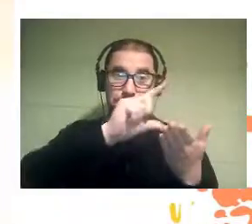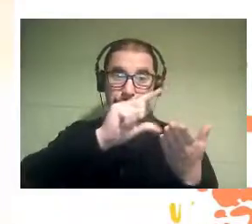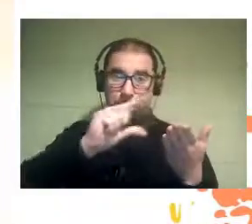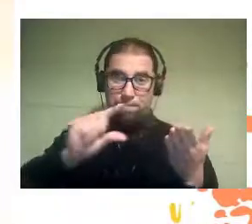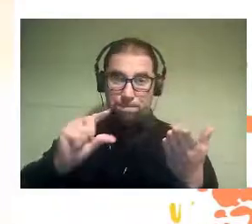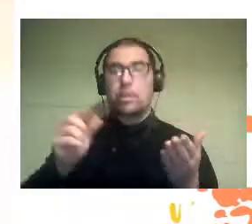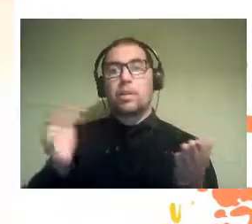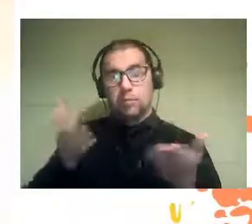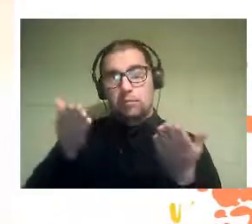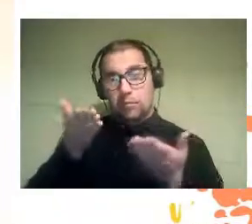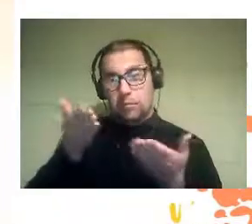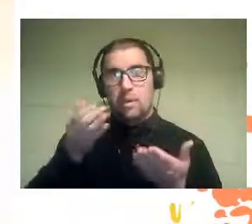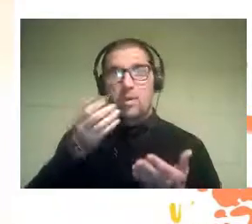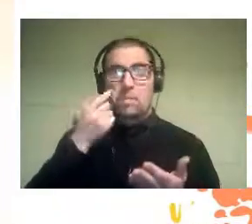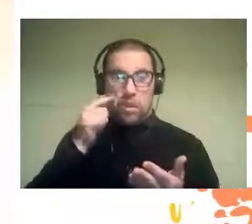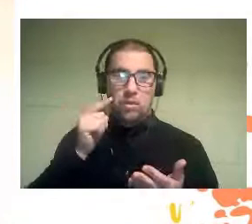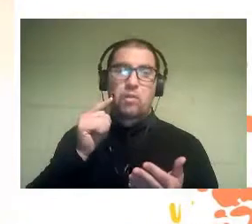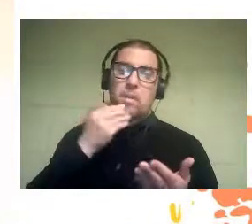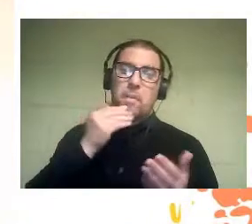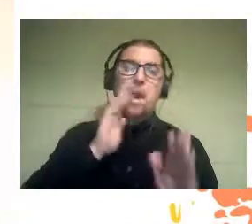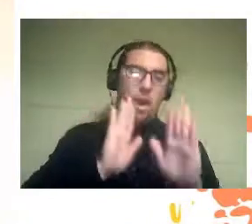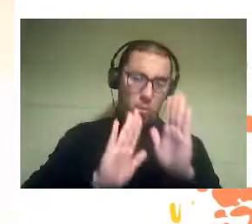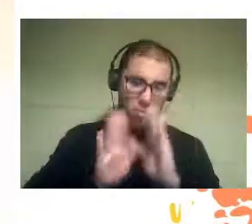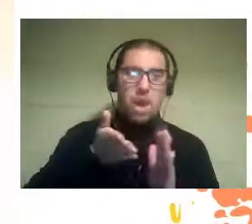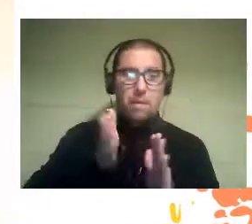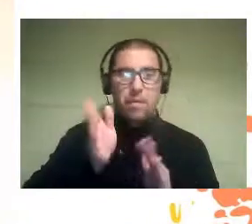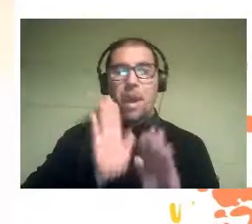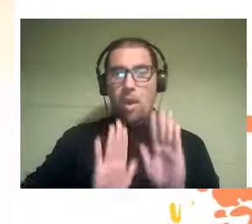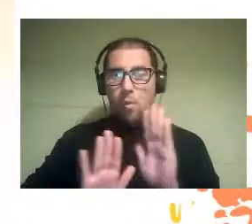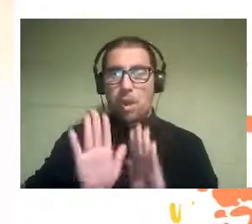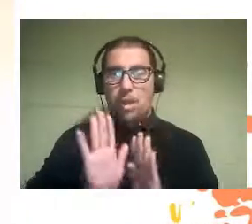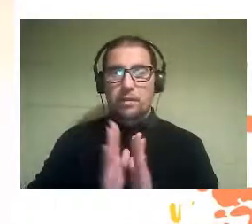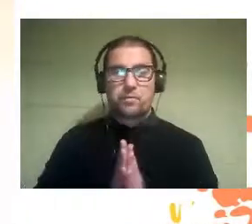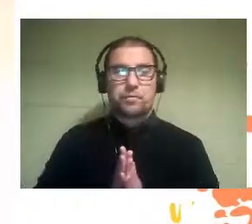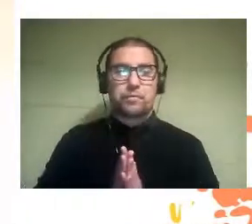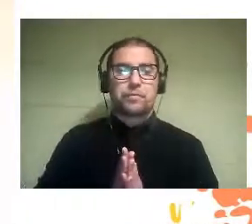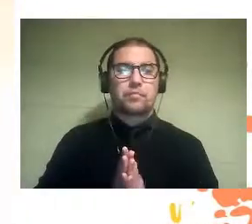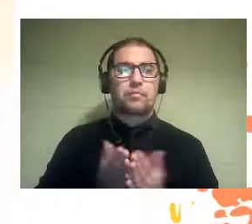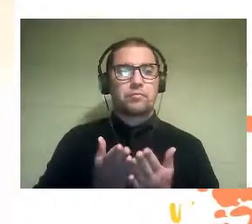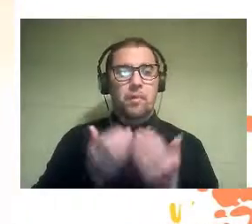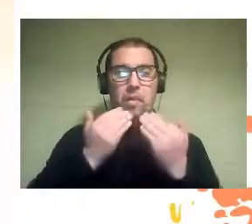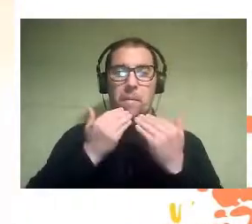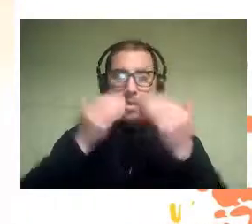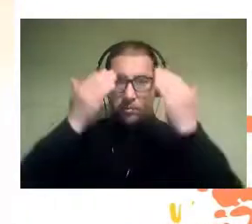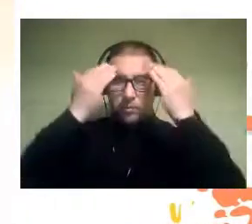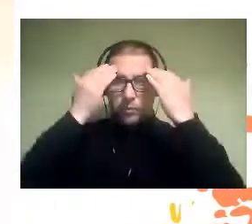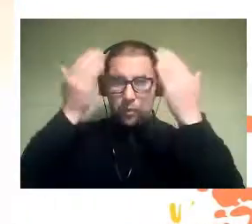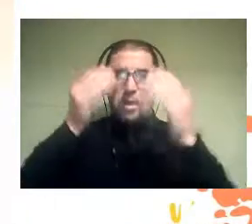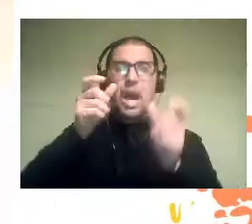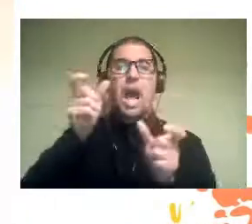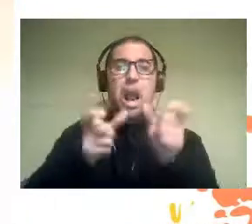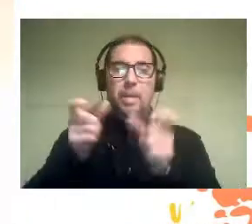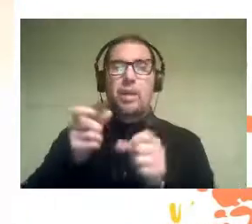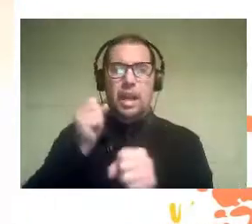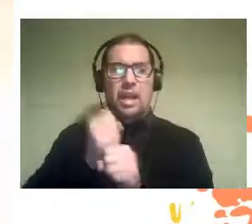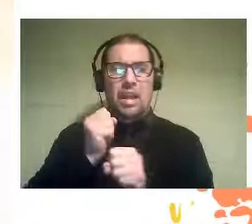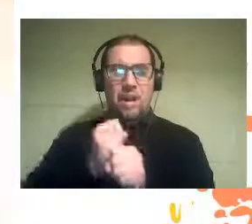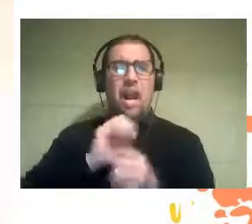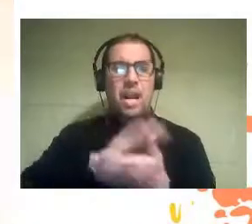but we must maintain the measures of care. We also salute the people who work in health, and